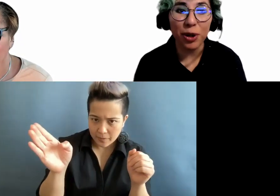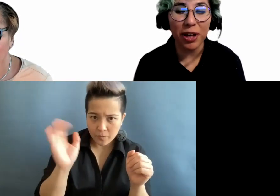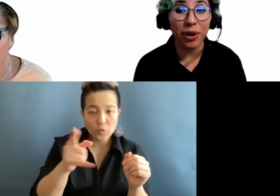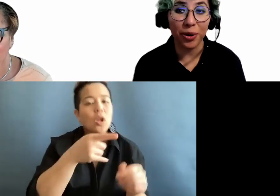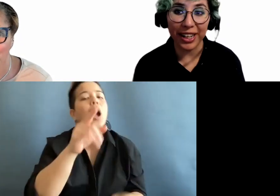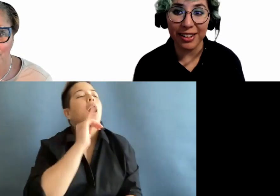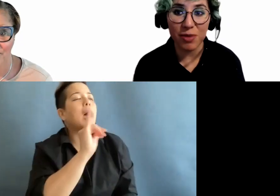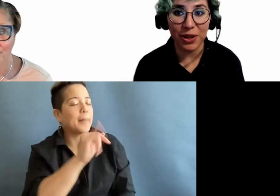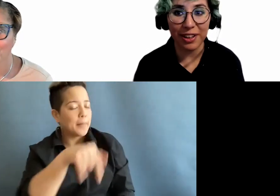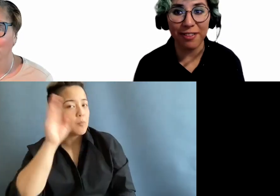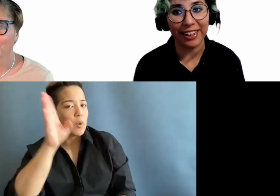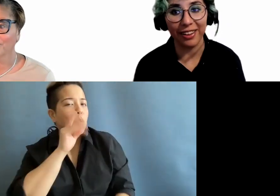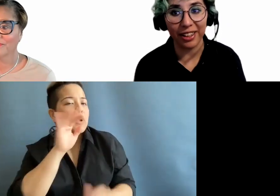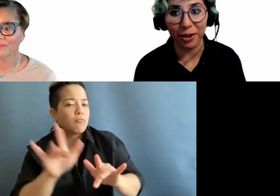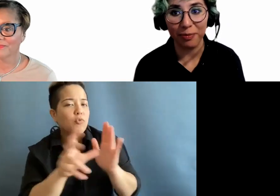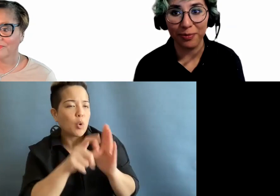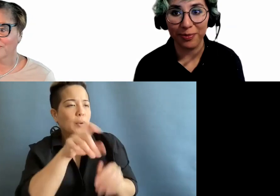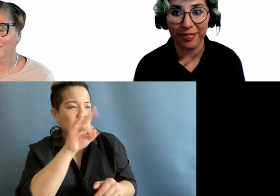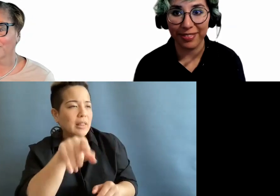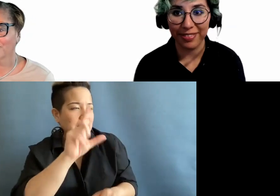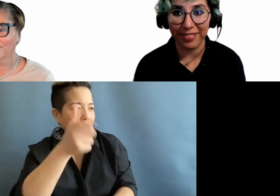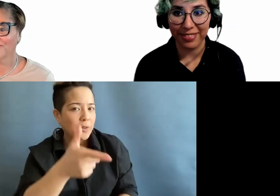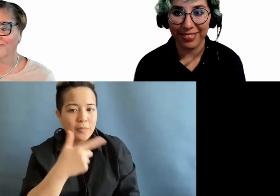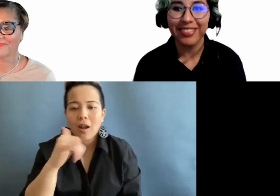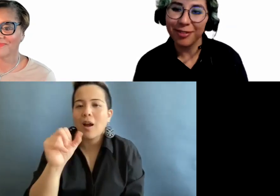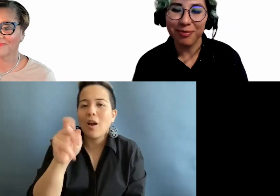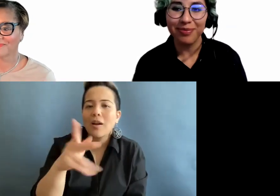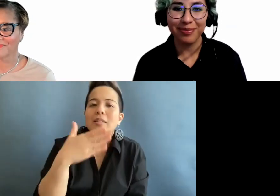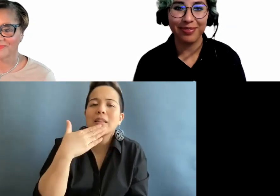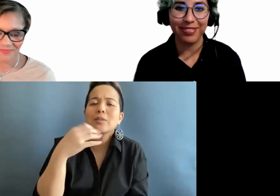be recorded, so you can find it later. >> Okay. Thank you so kindly. Thank you.